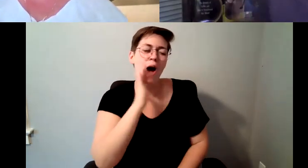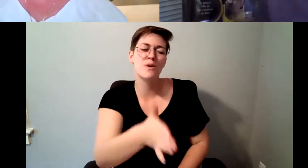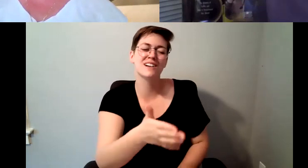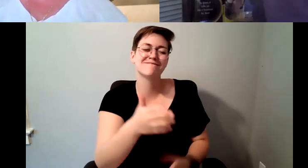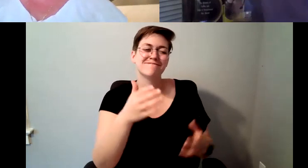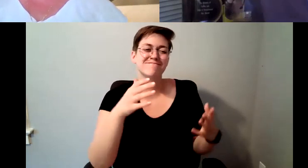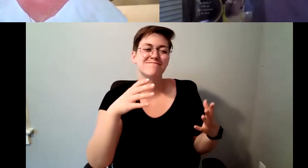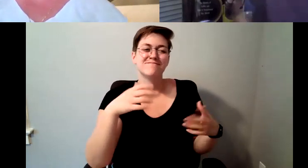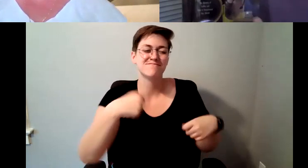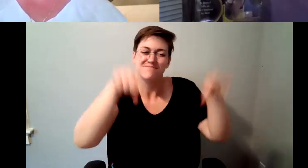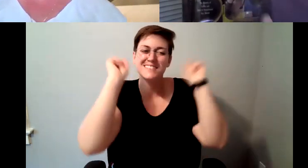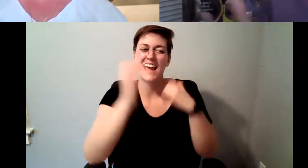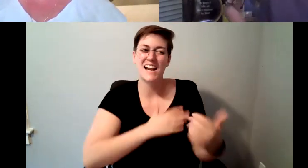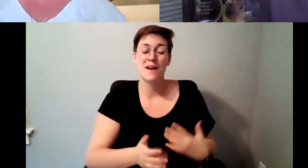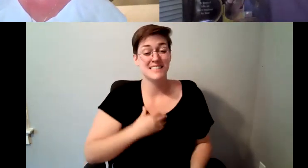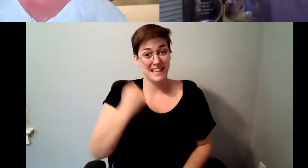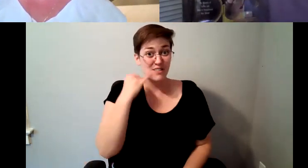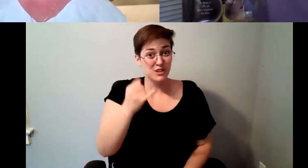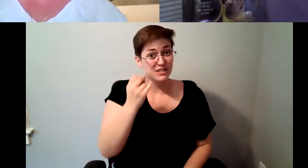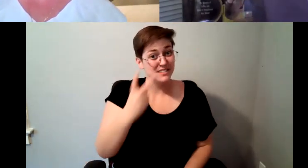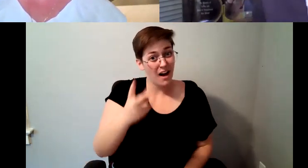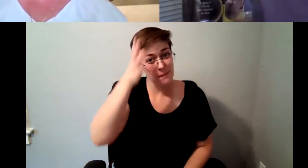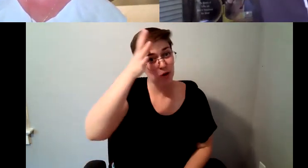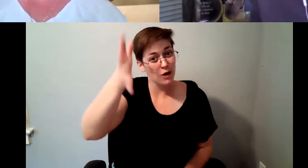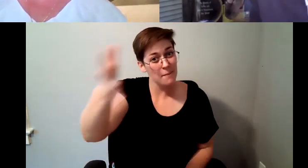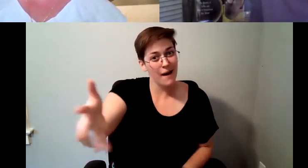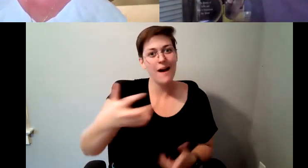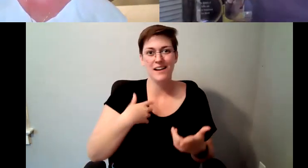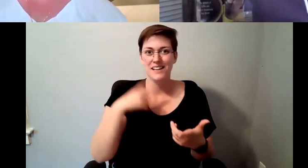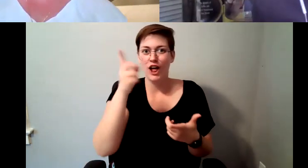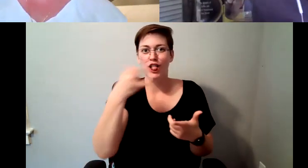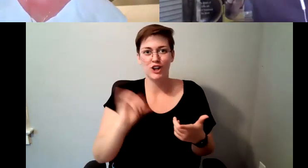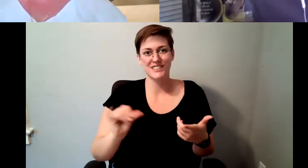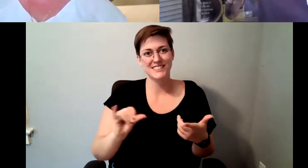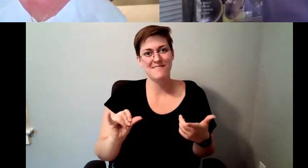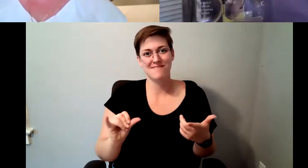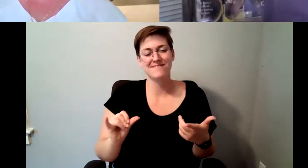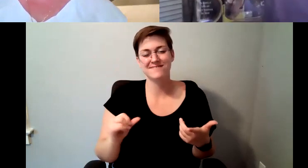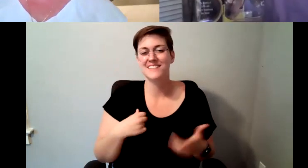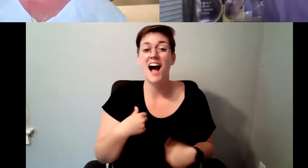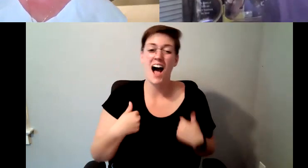grandpa you'd say you know what he looks just like a grandpa told me he shaves it and grandpa didn't didn't shave it, but I I.